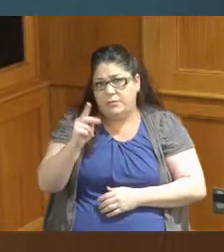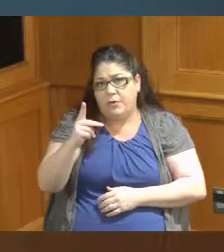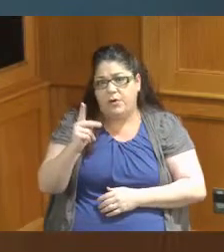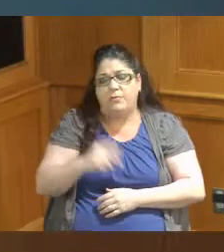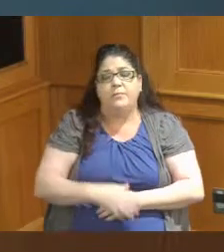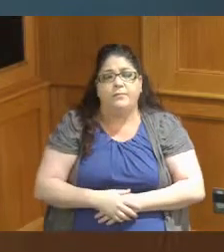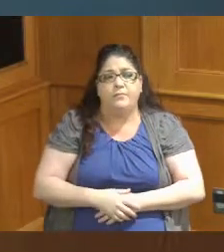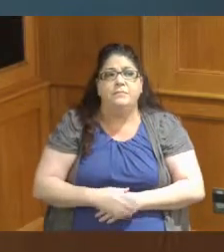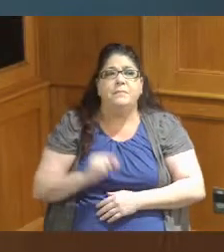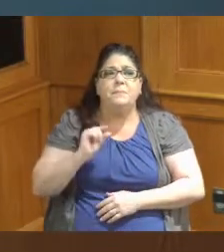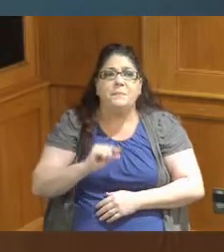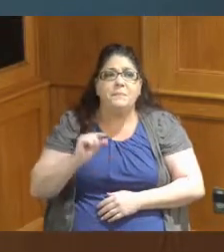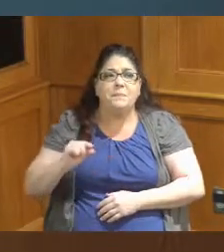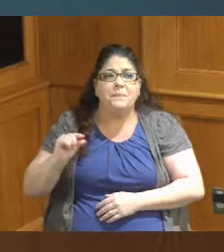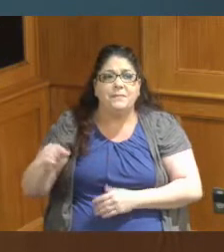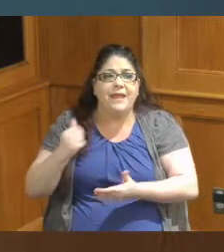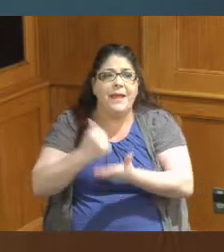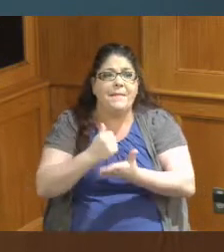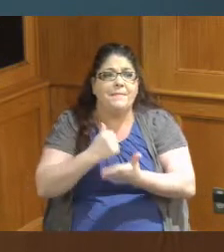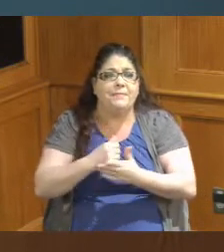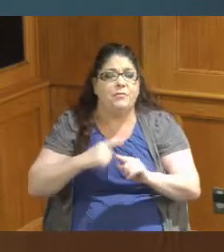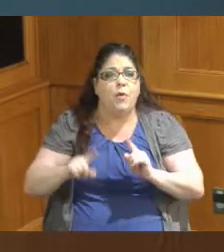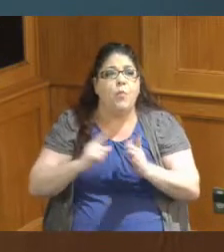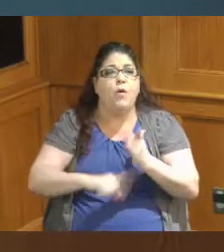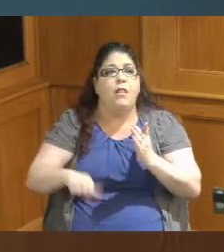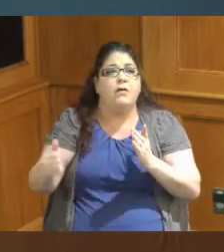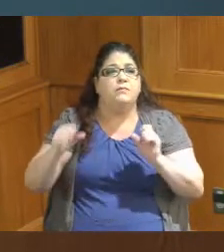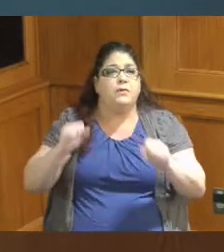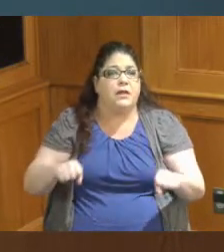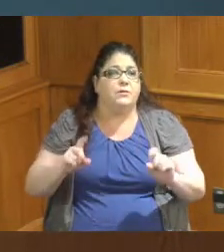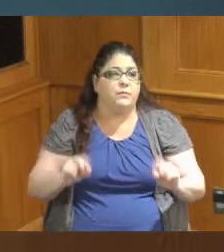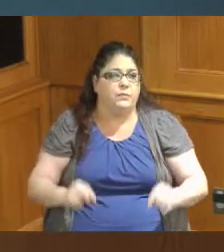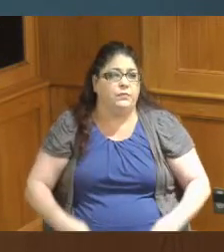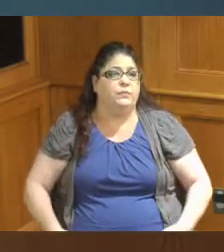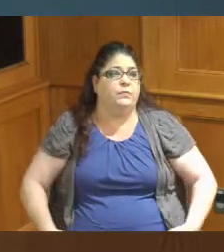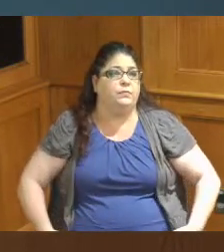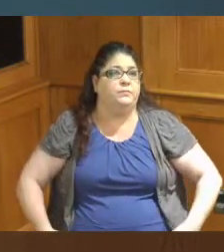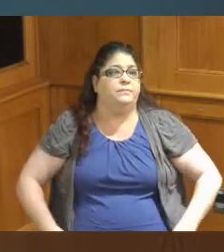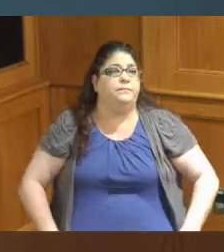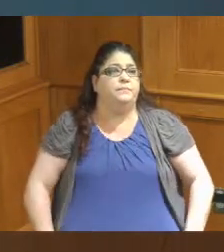we're doing a few things but is there anything else we can do as it relates to this I think